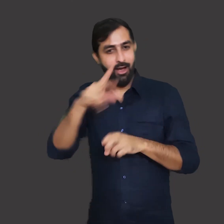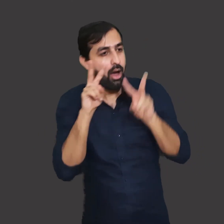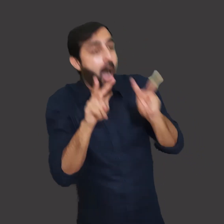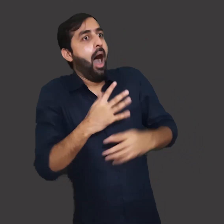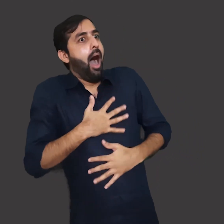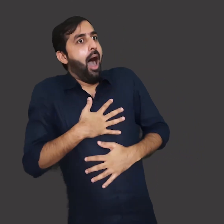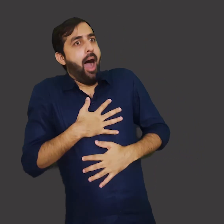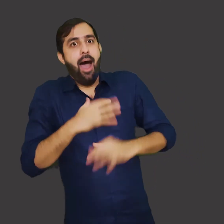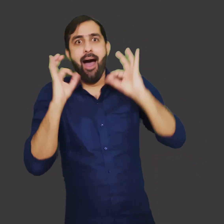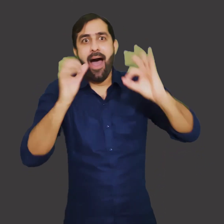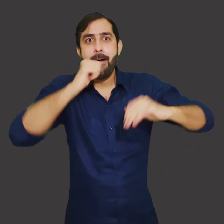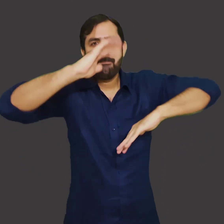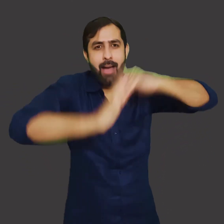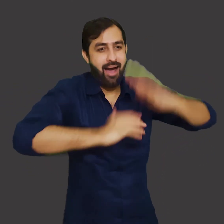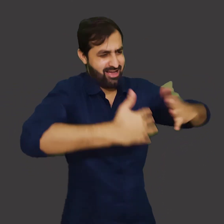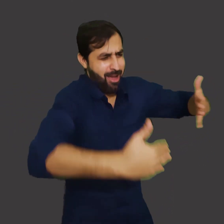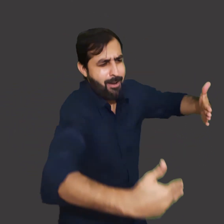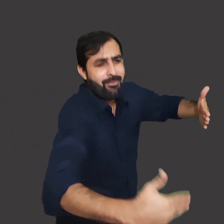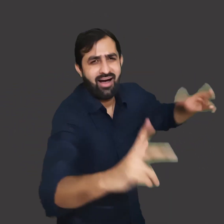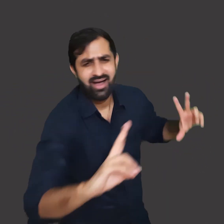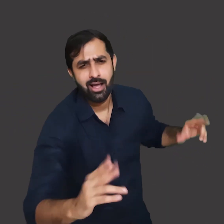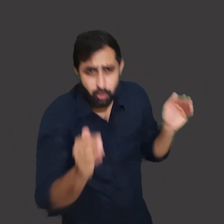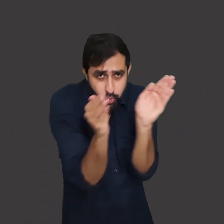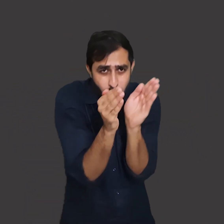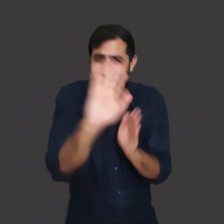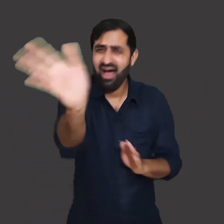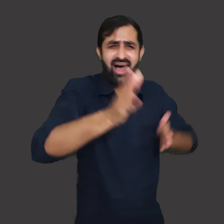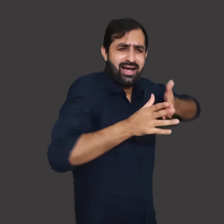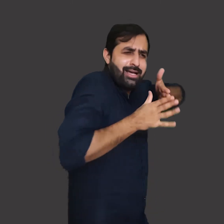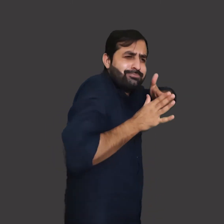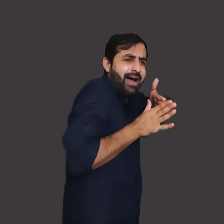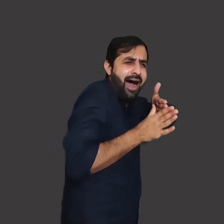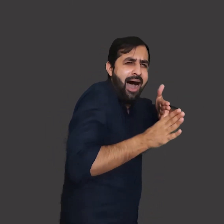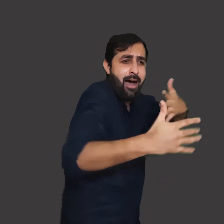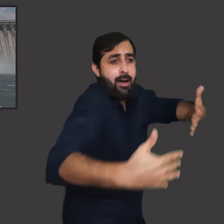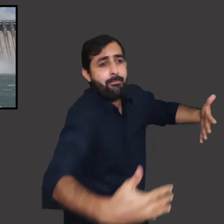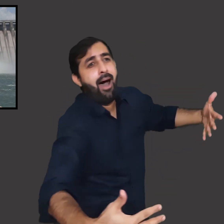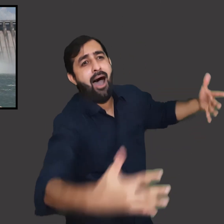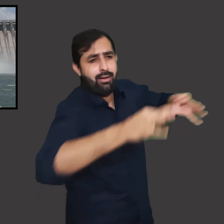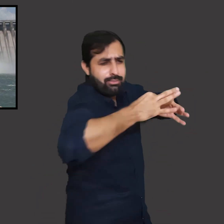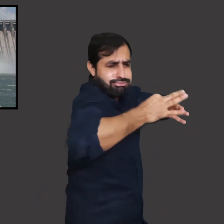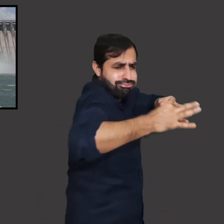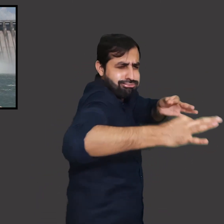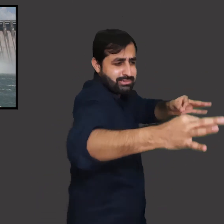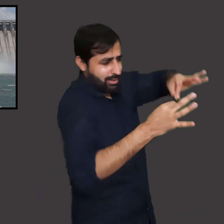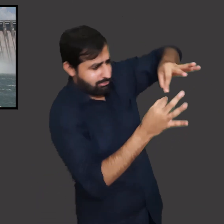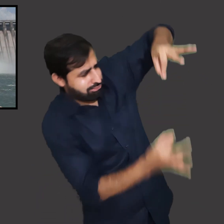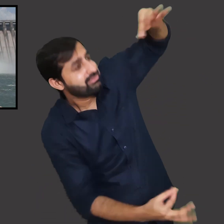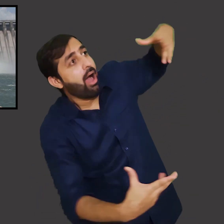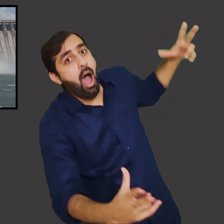Hindus, Muslims, Christians, Buddhists - they were all in awe of the huge constructions of dams.